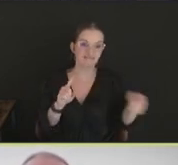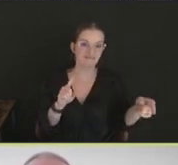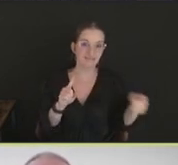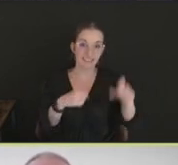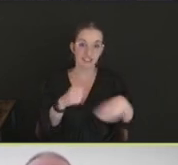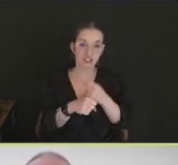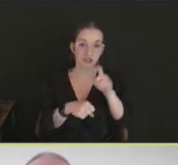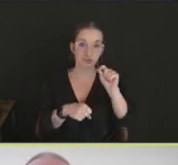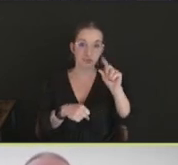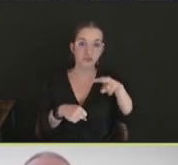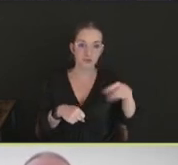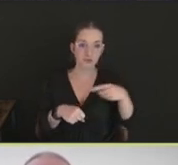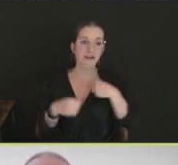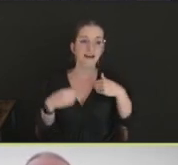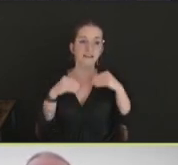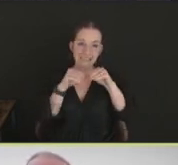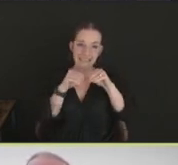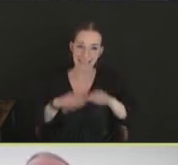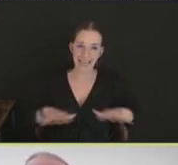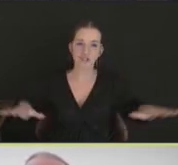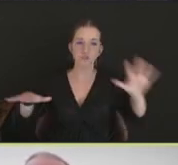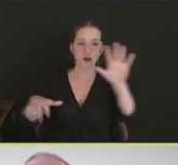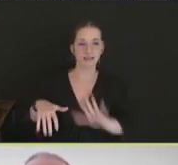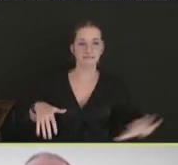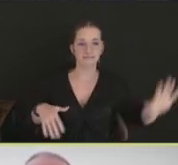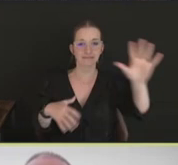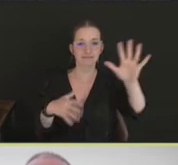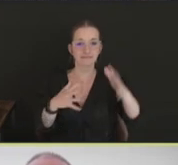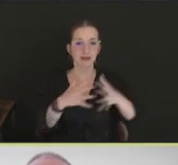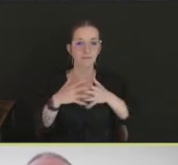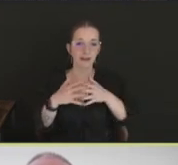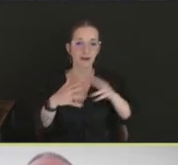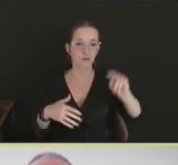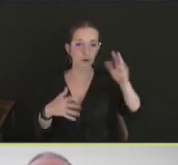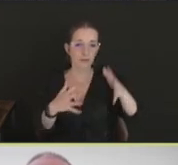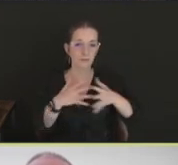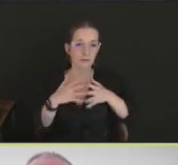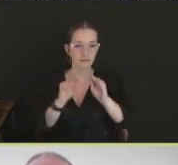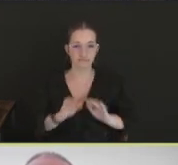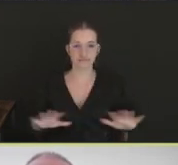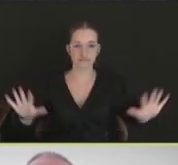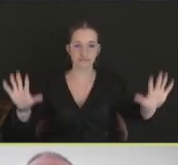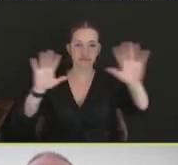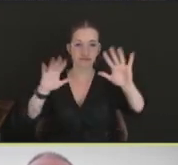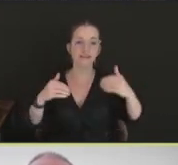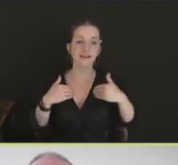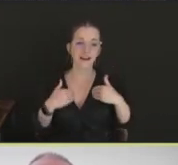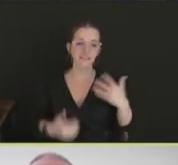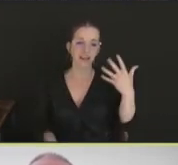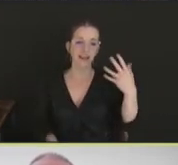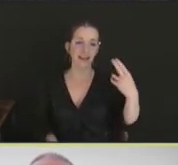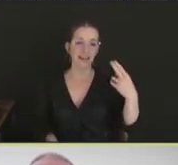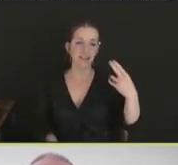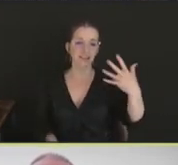and it's actually widespread across North America. And we have an H5N1 virus -- highly pathogenic